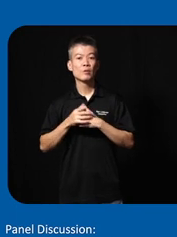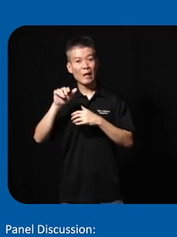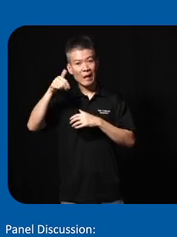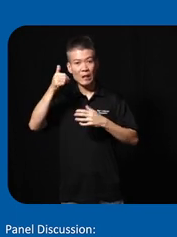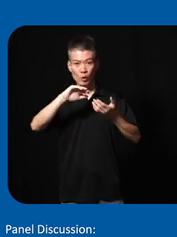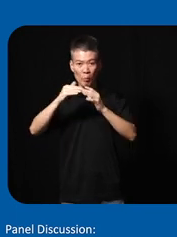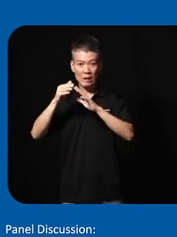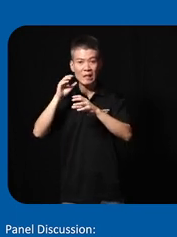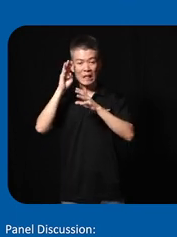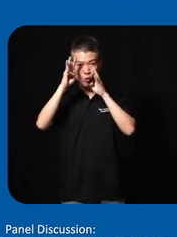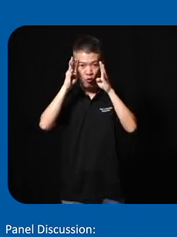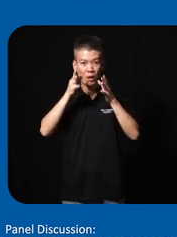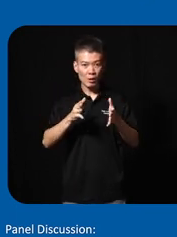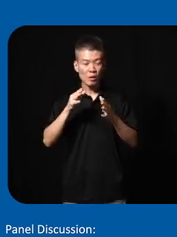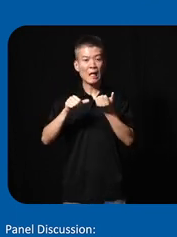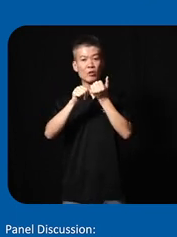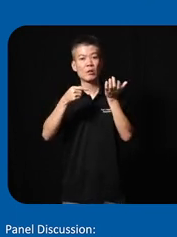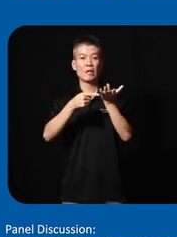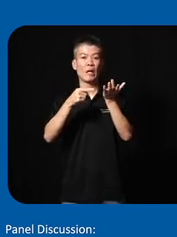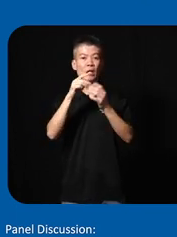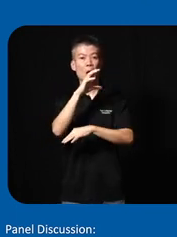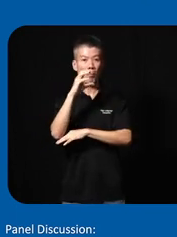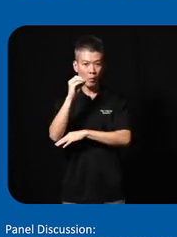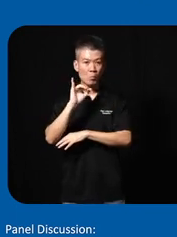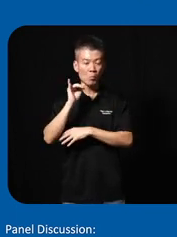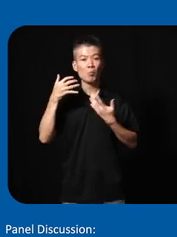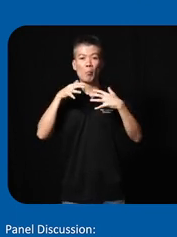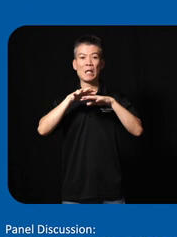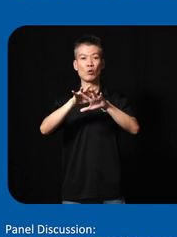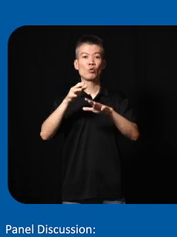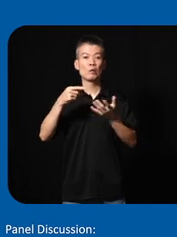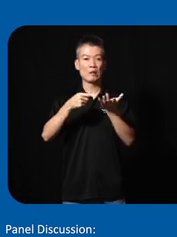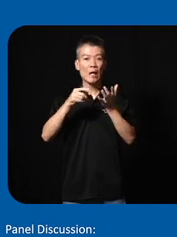community innovators assistive tech companies even mainstream Tech providers and it's really